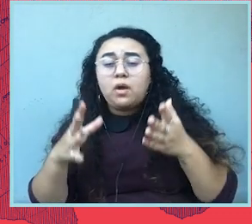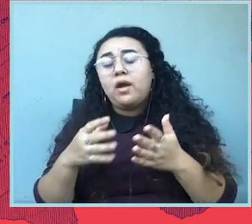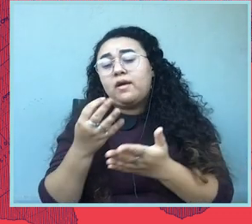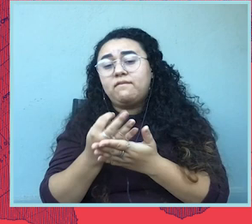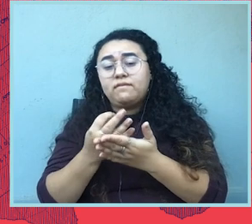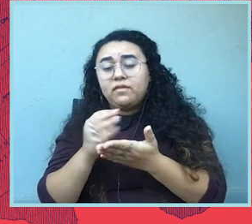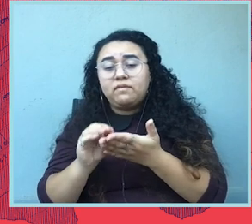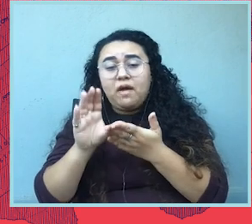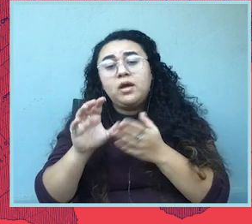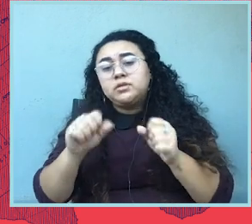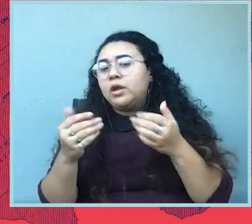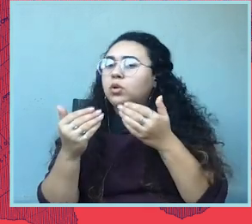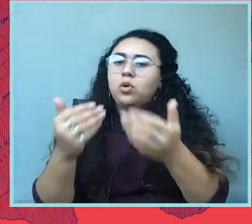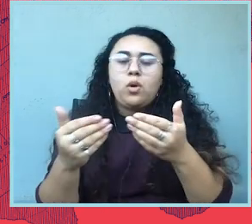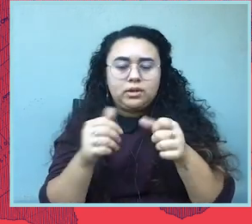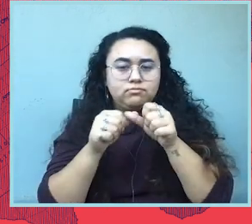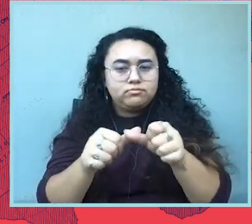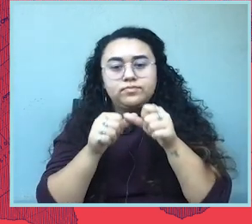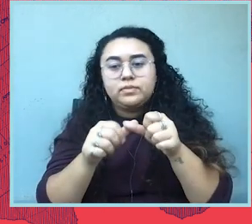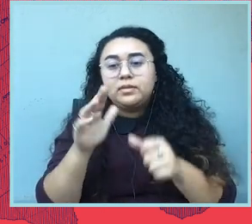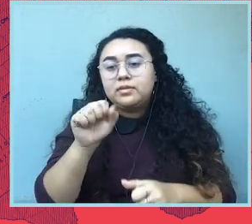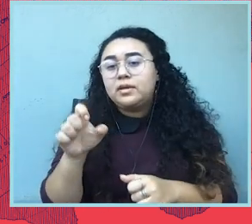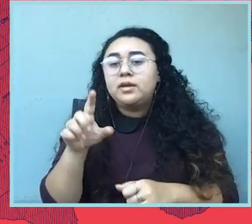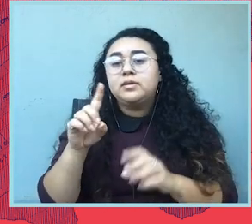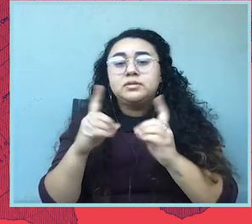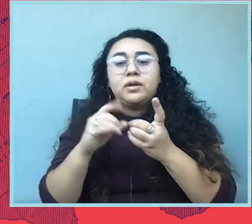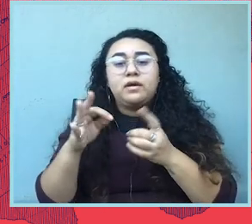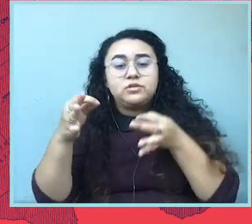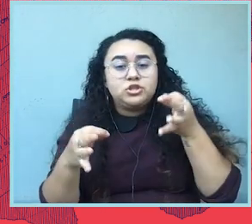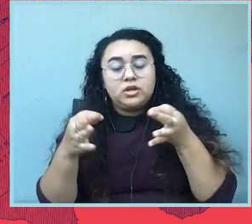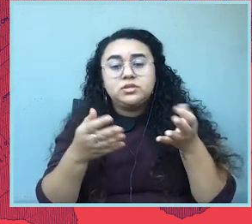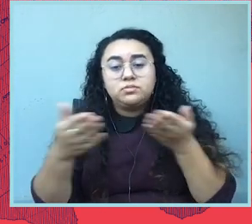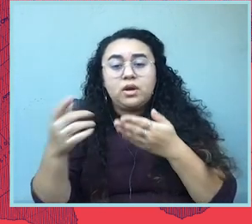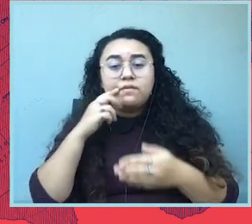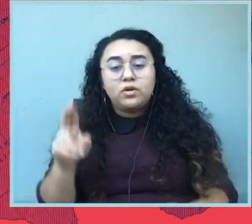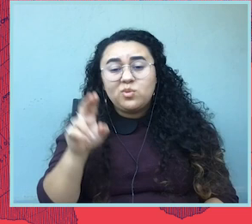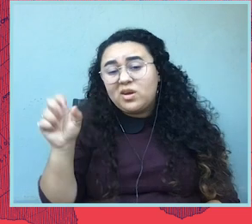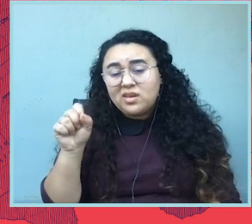And the case that the Department of Justice brought on behalf of the United States is